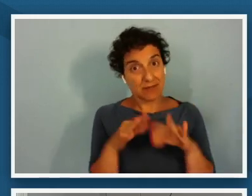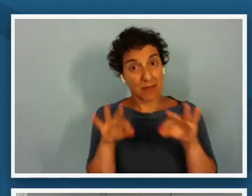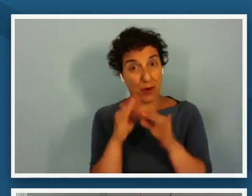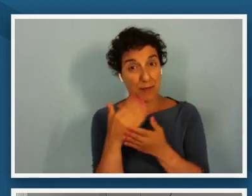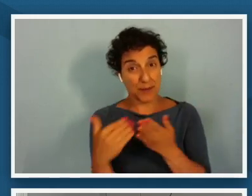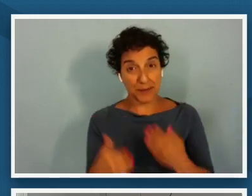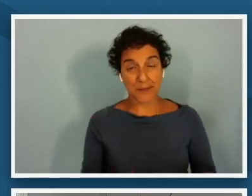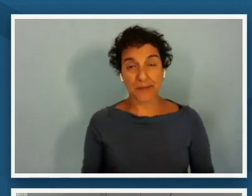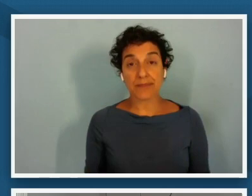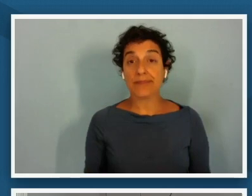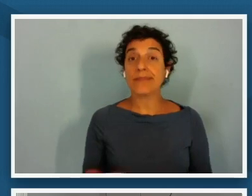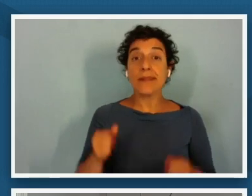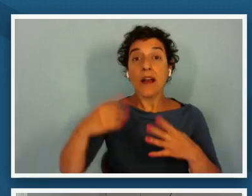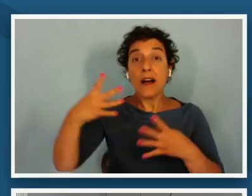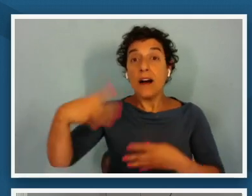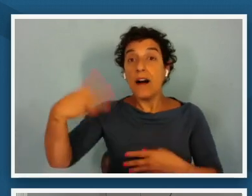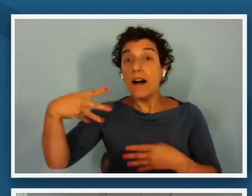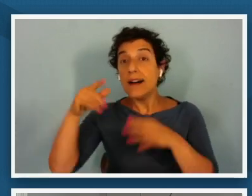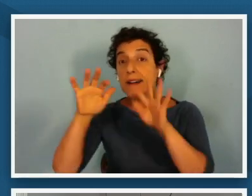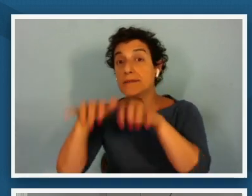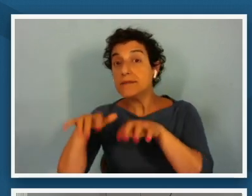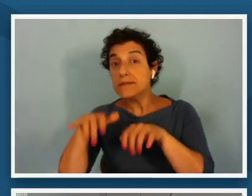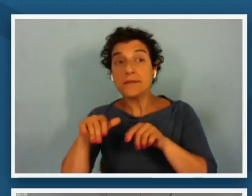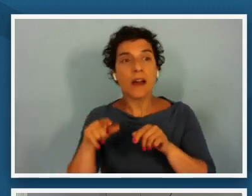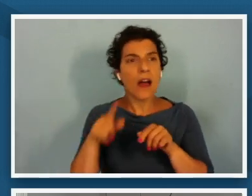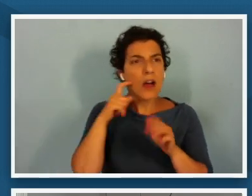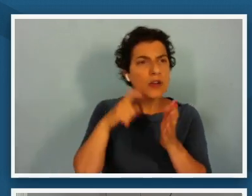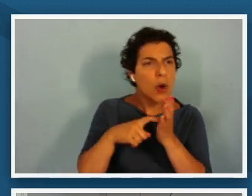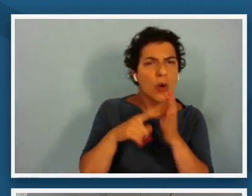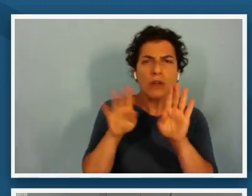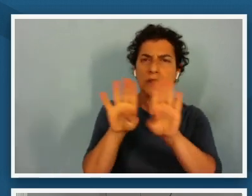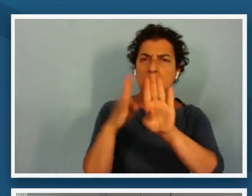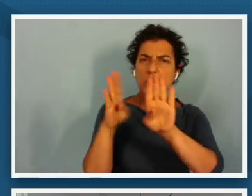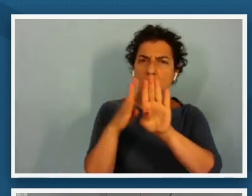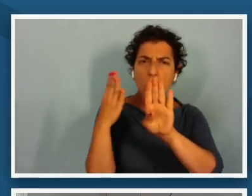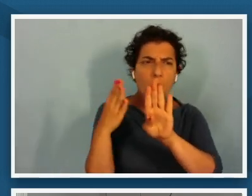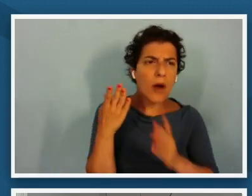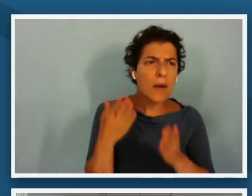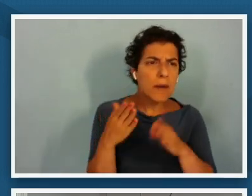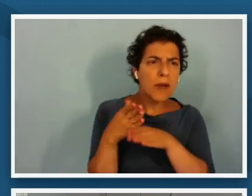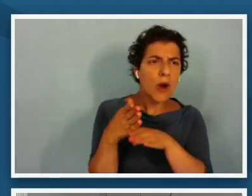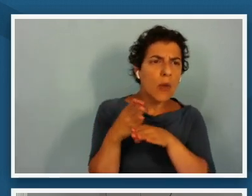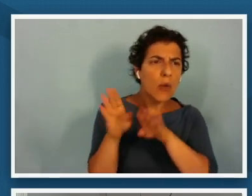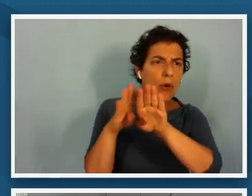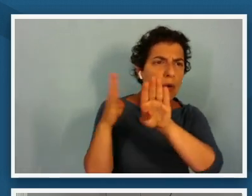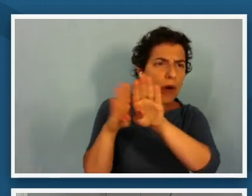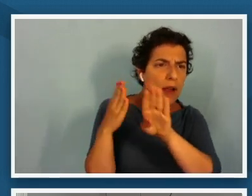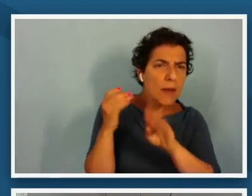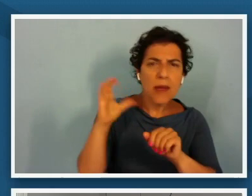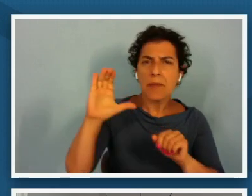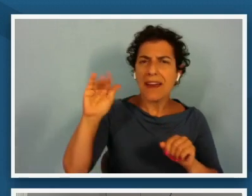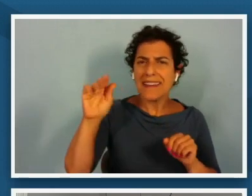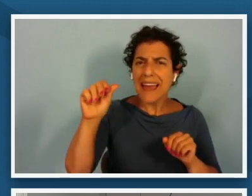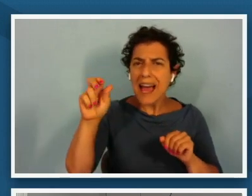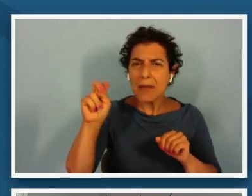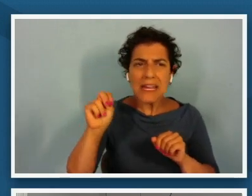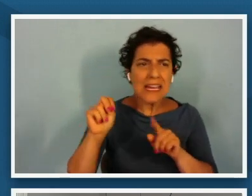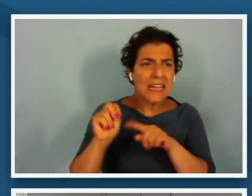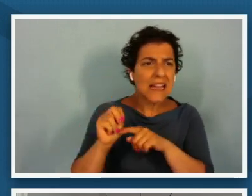chat are noticing there's like a wood door thinking maybe it's a cabin there's a bottle or a glass